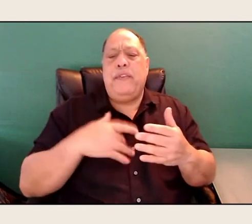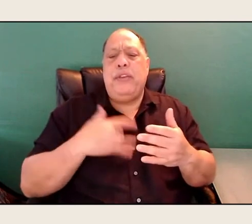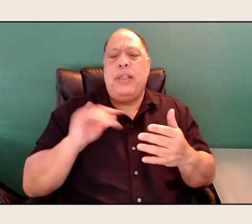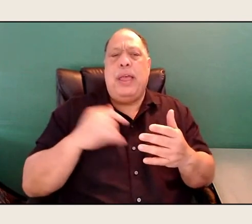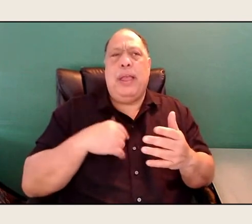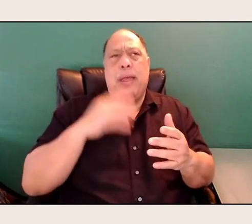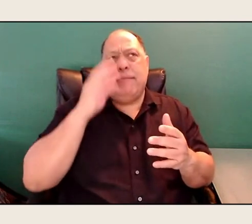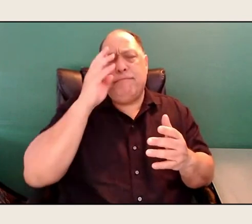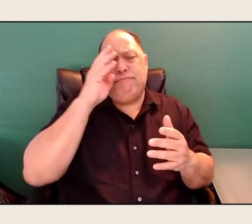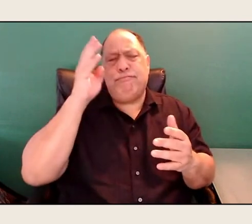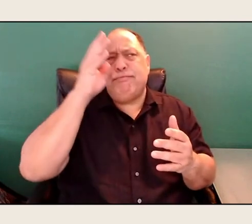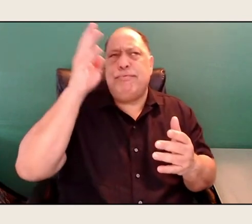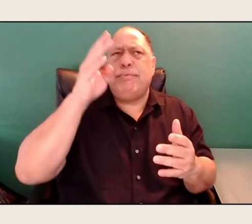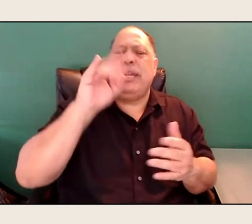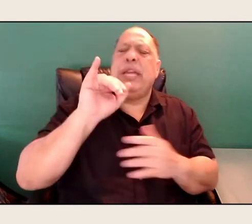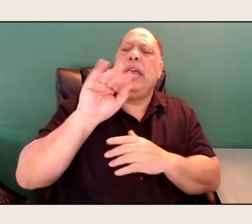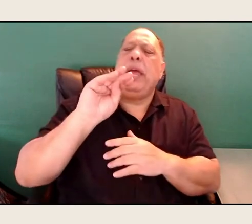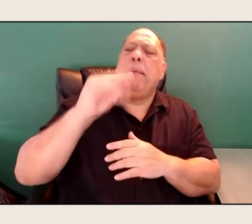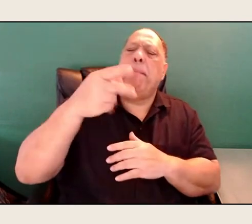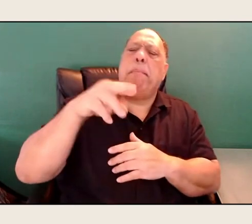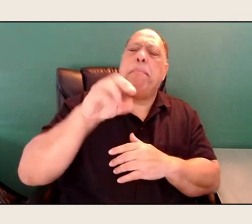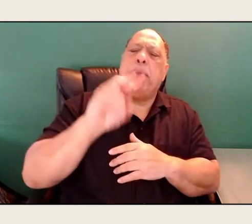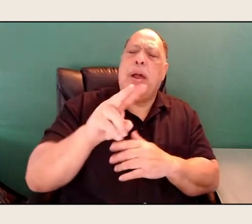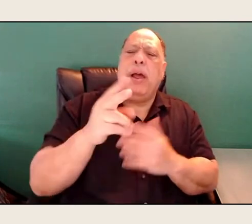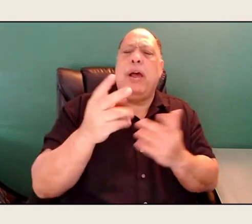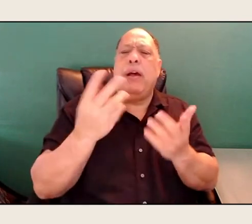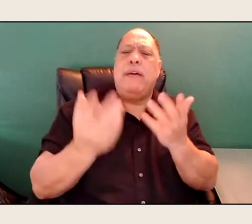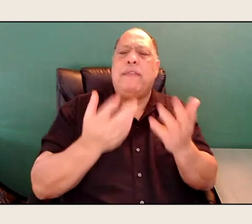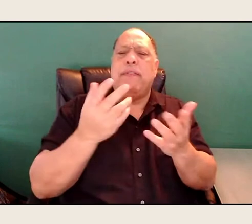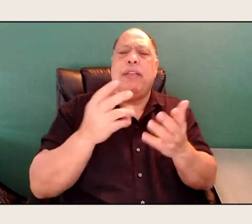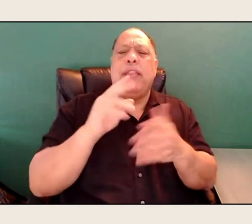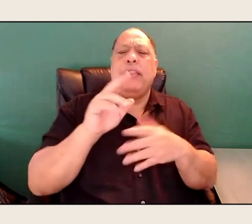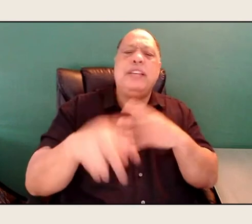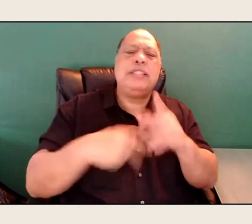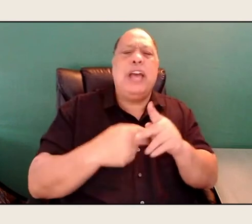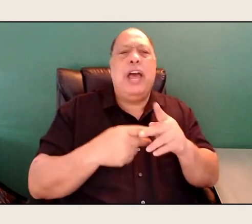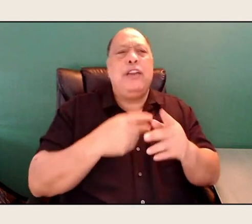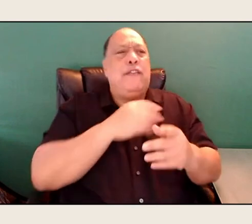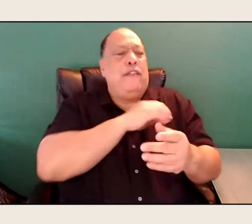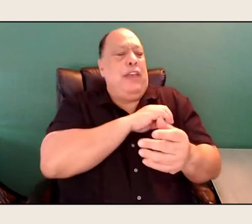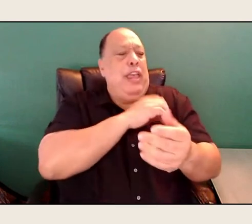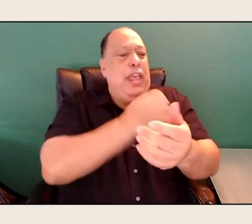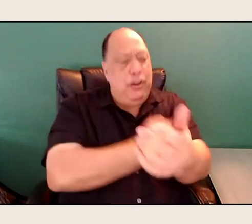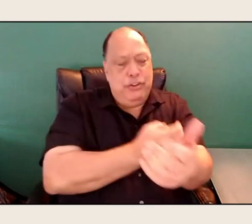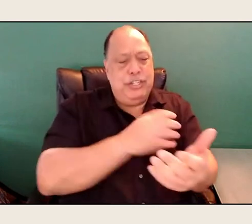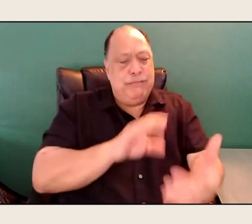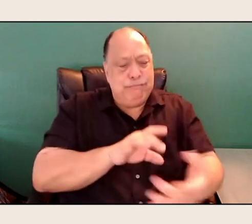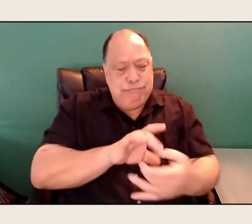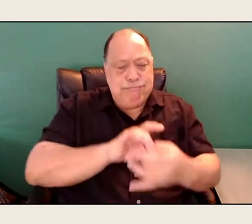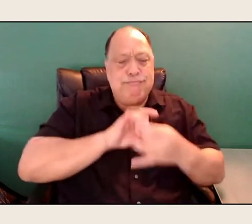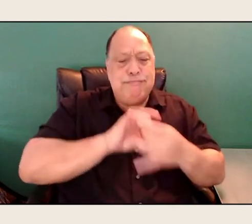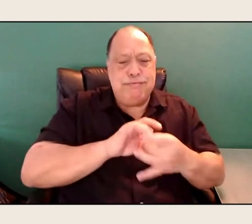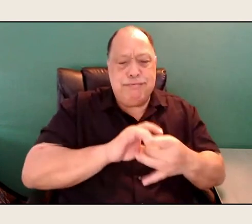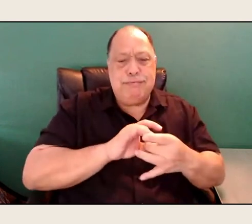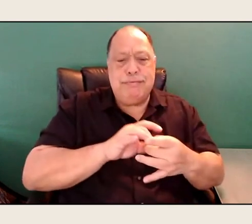and it's revised, there's this kind of energy that goes with, it's in the poem "How to Write a Poem",